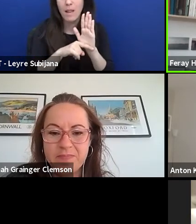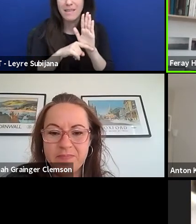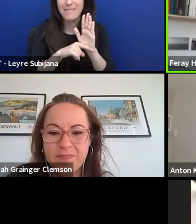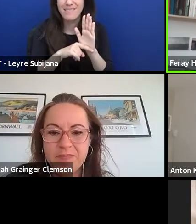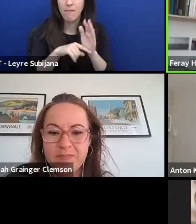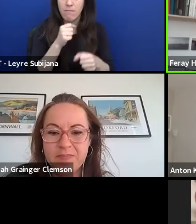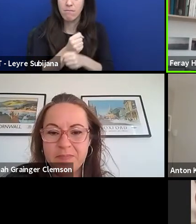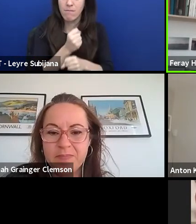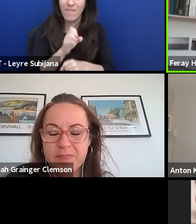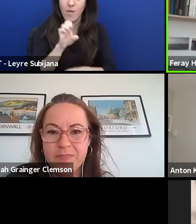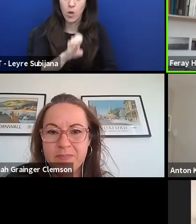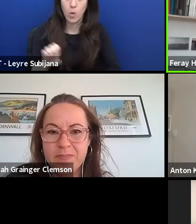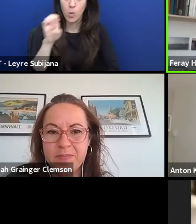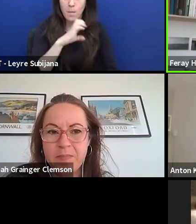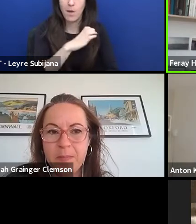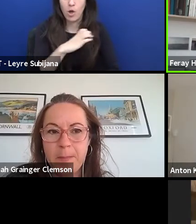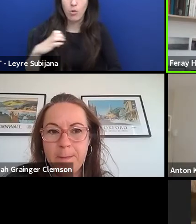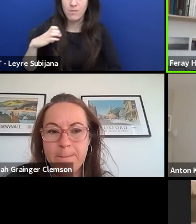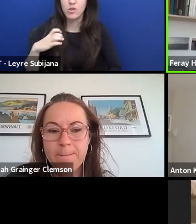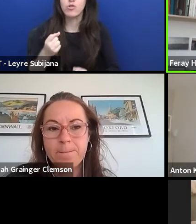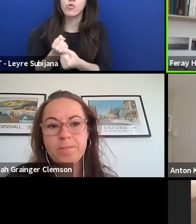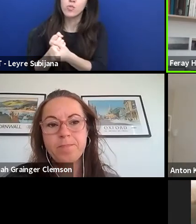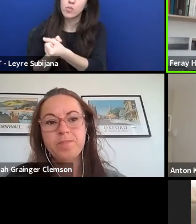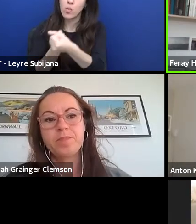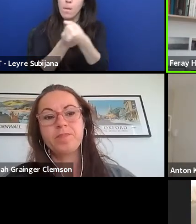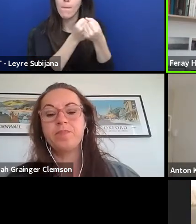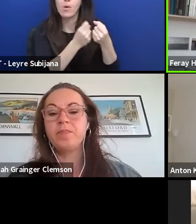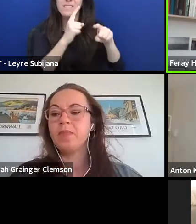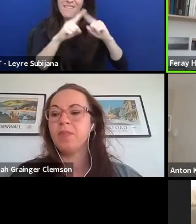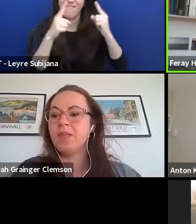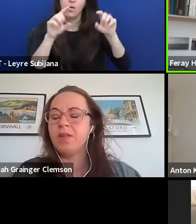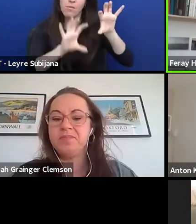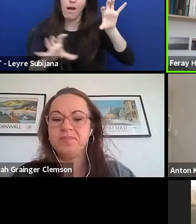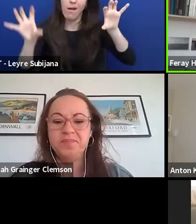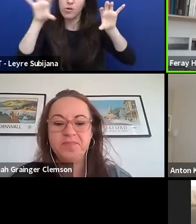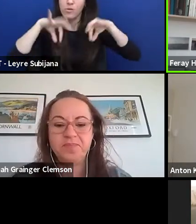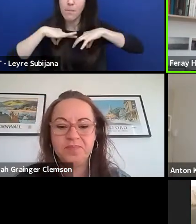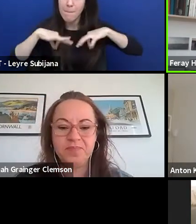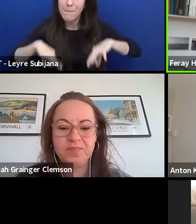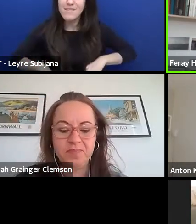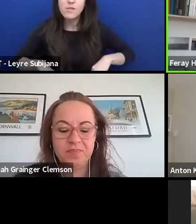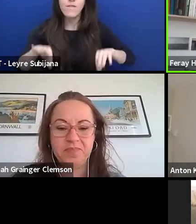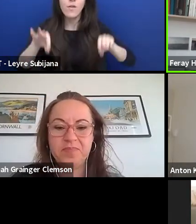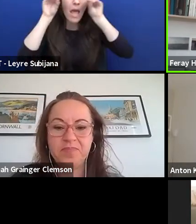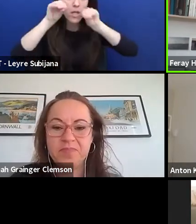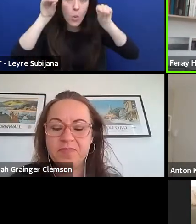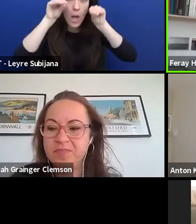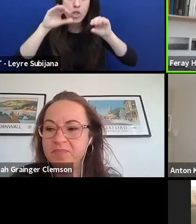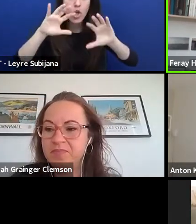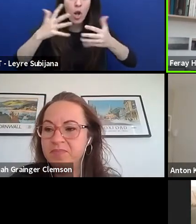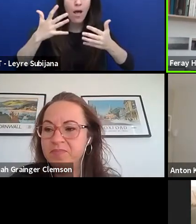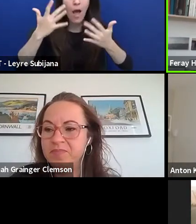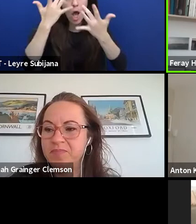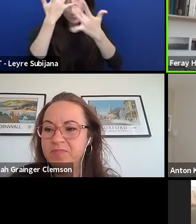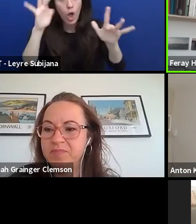on supporting ministries with their school education systems and the development of cultural awareness and expression.